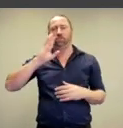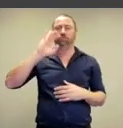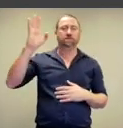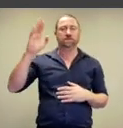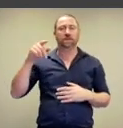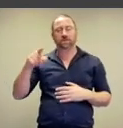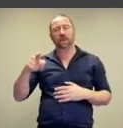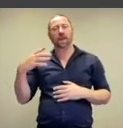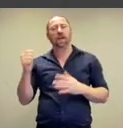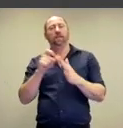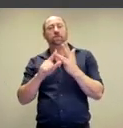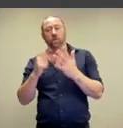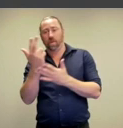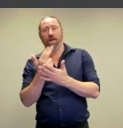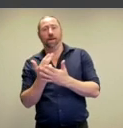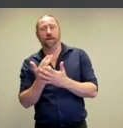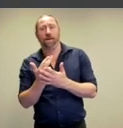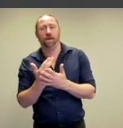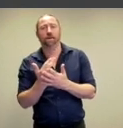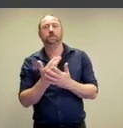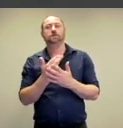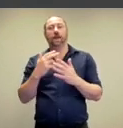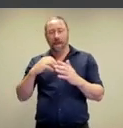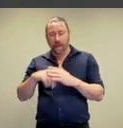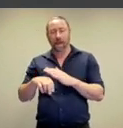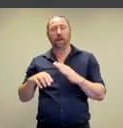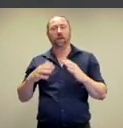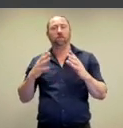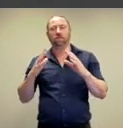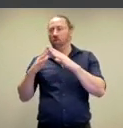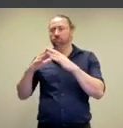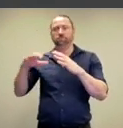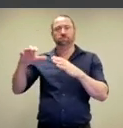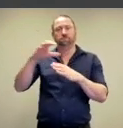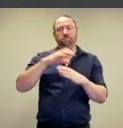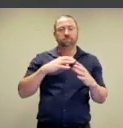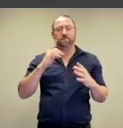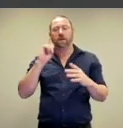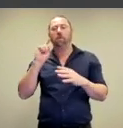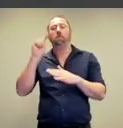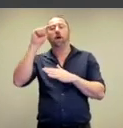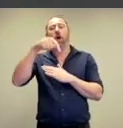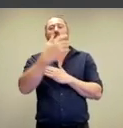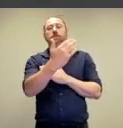mid-speech, she's performing an artwork